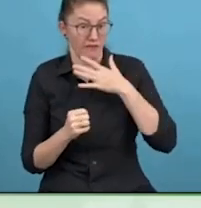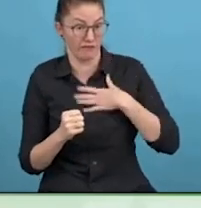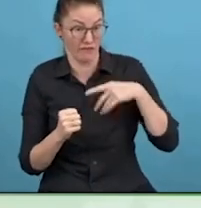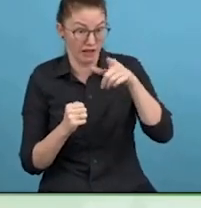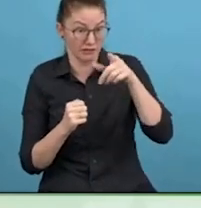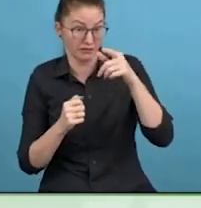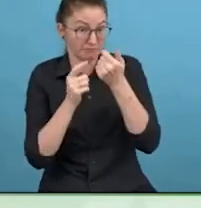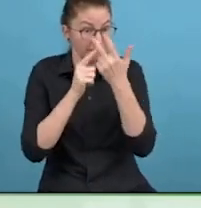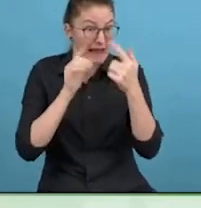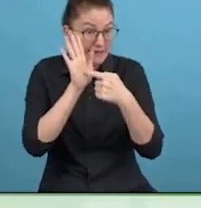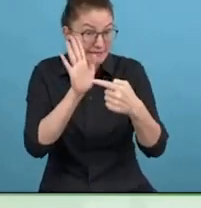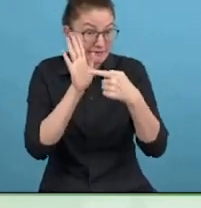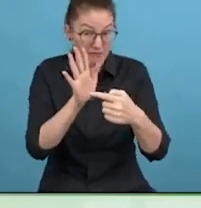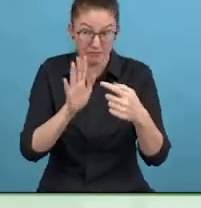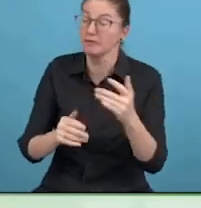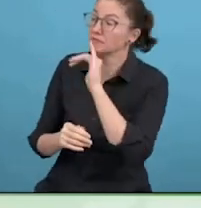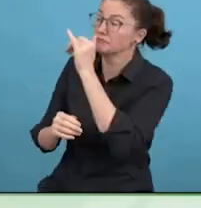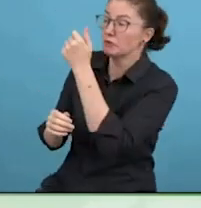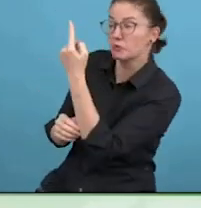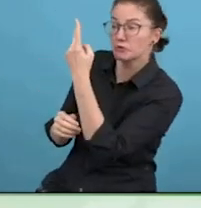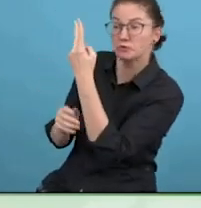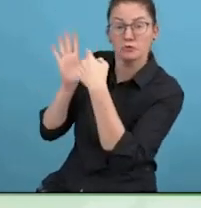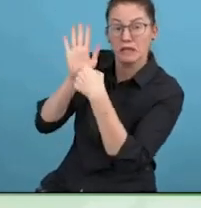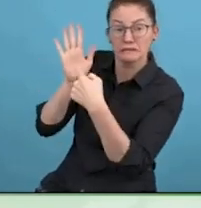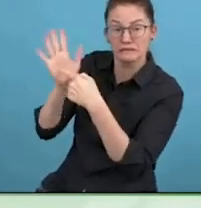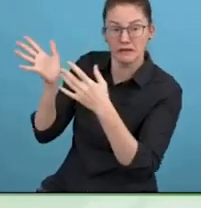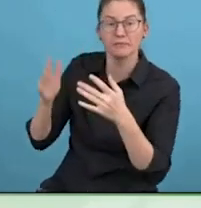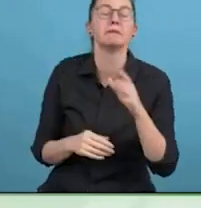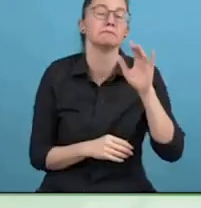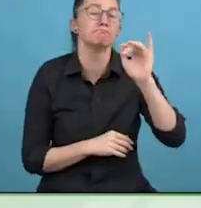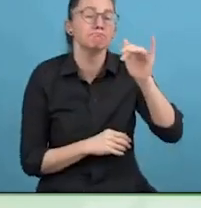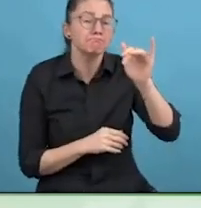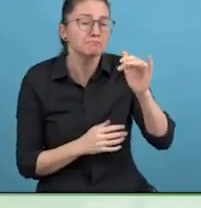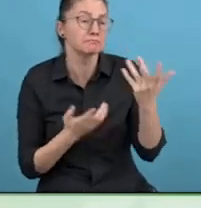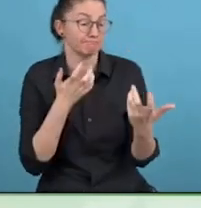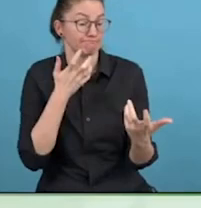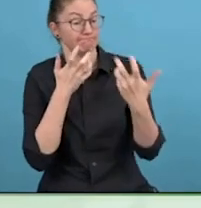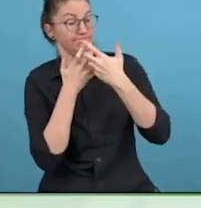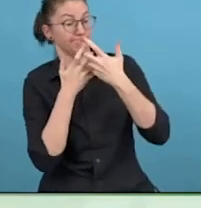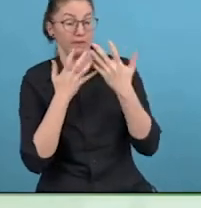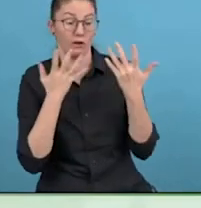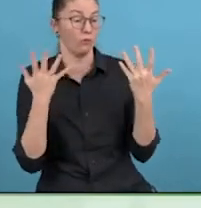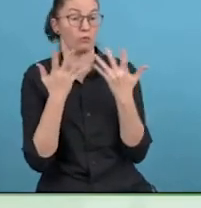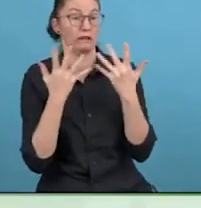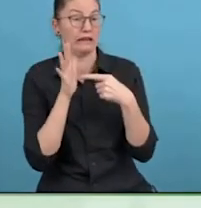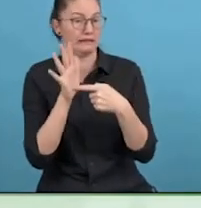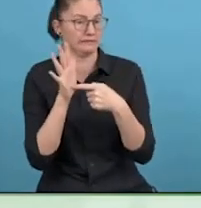I am really considering myself lucky, I work at a college that is